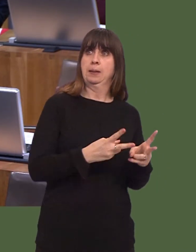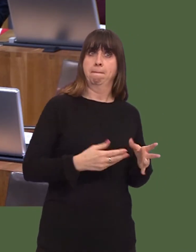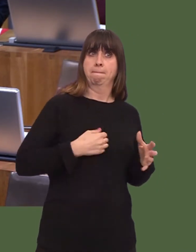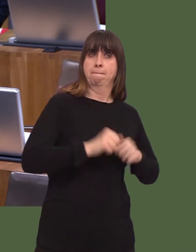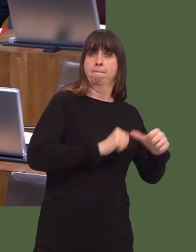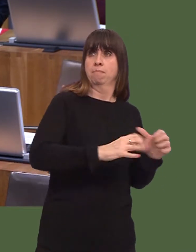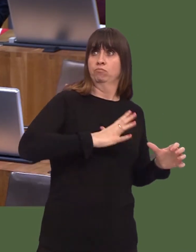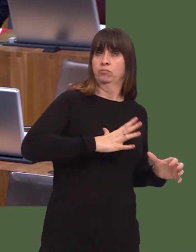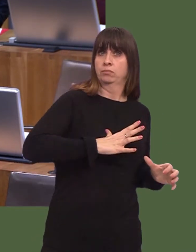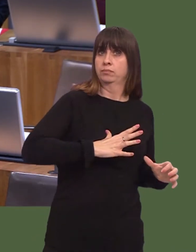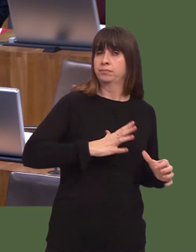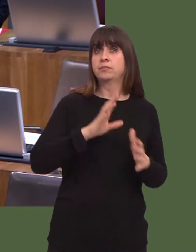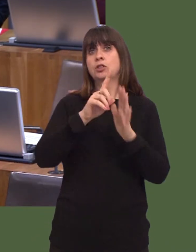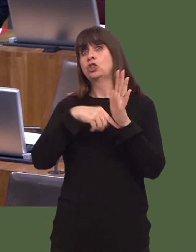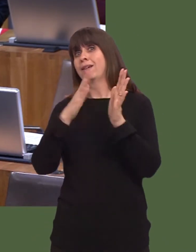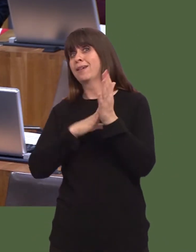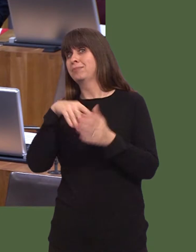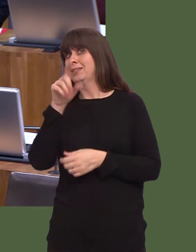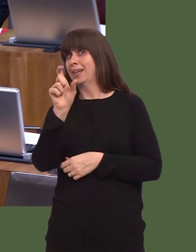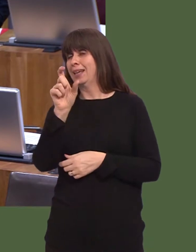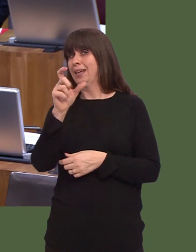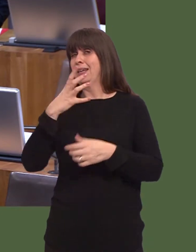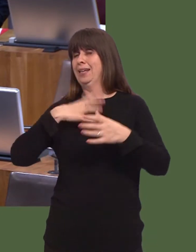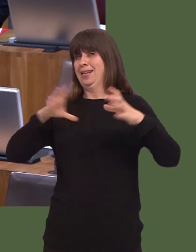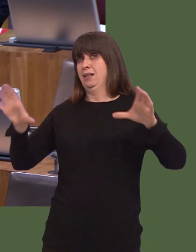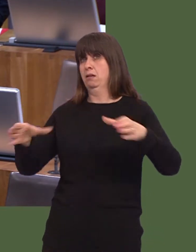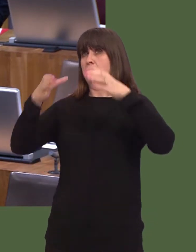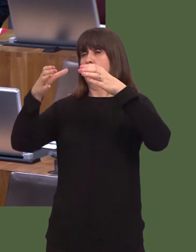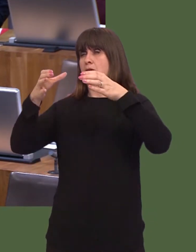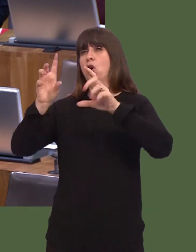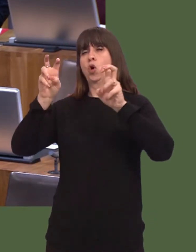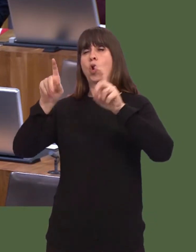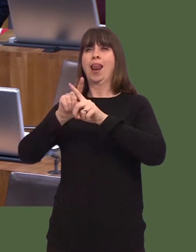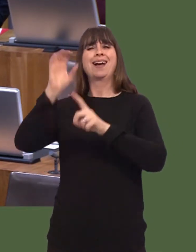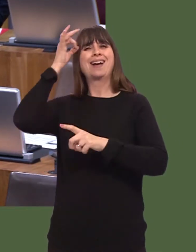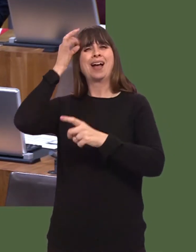It means that the JMC should evolve into a proper council of Ministers where joint decisions